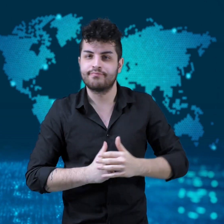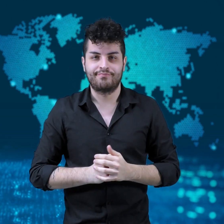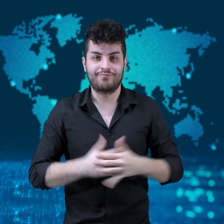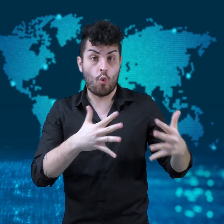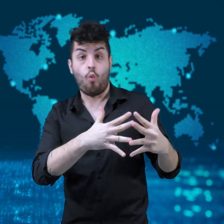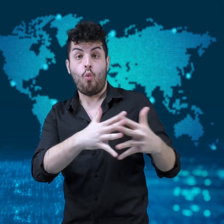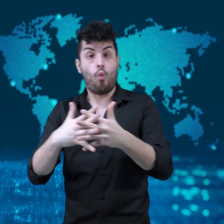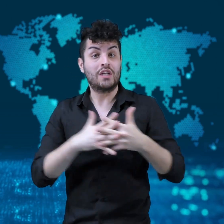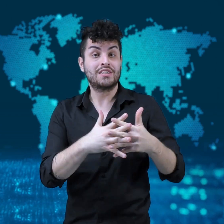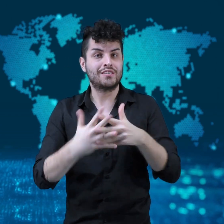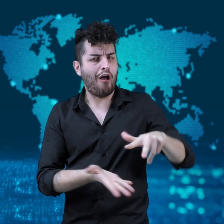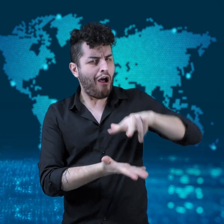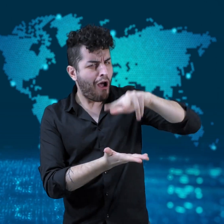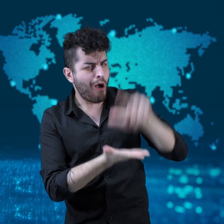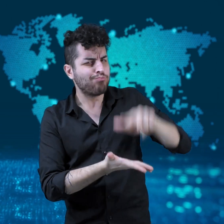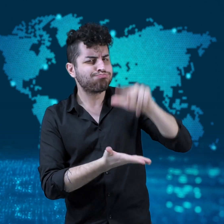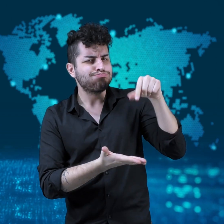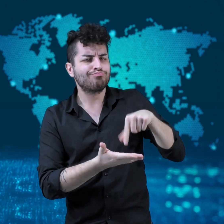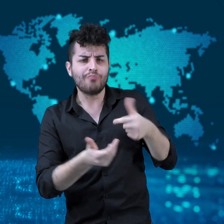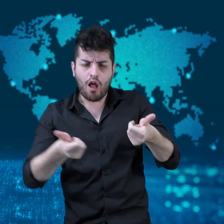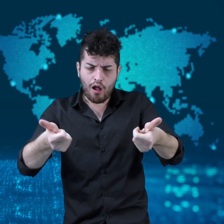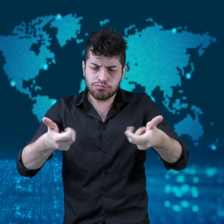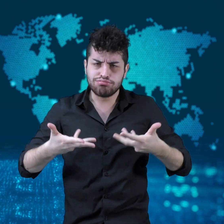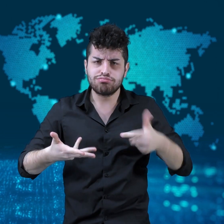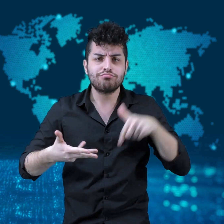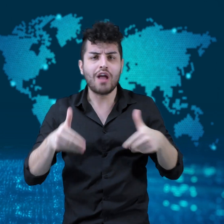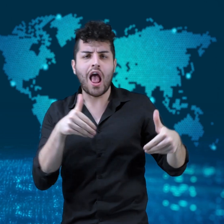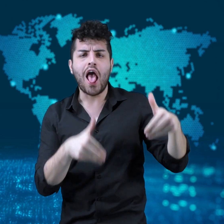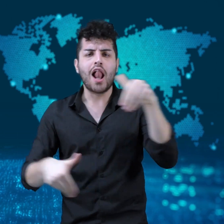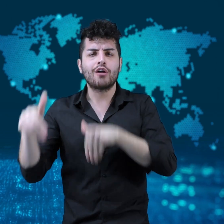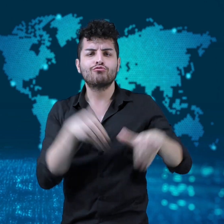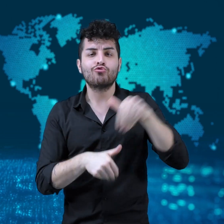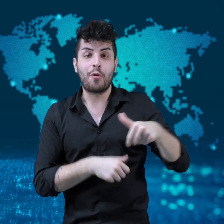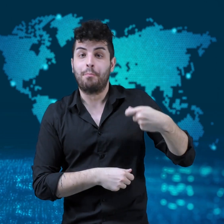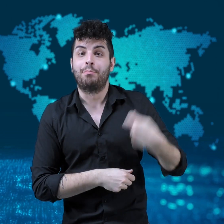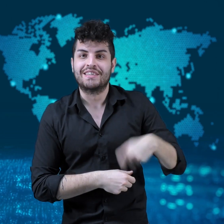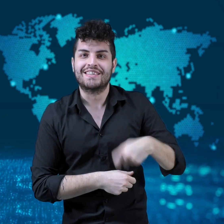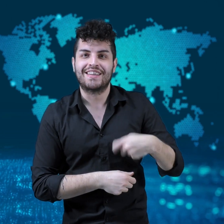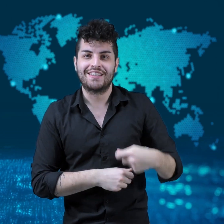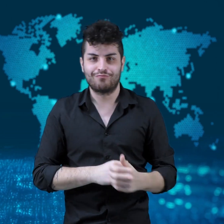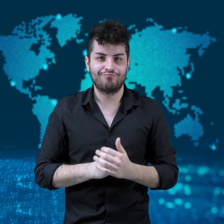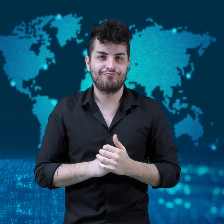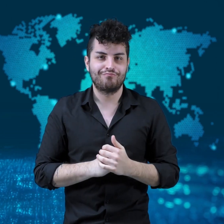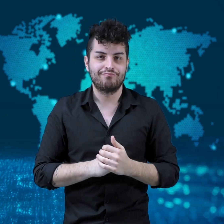President election results confirmed.